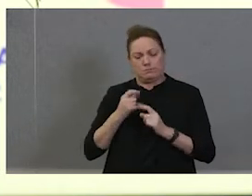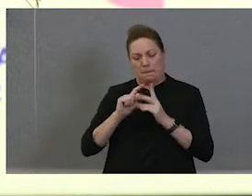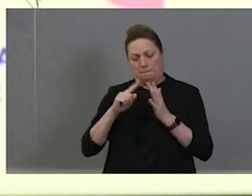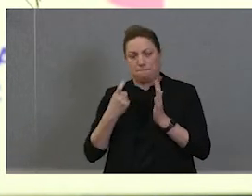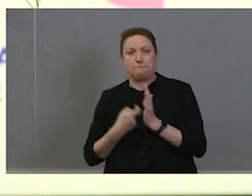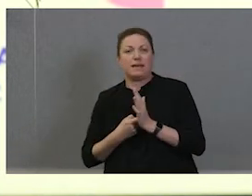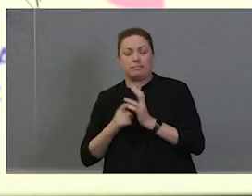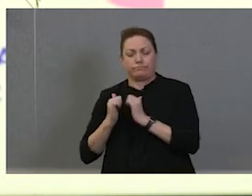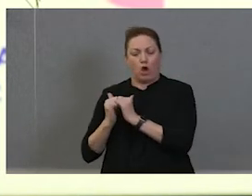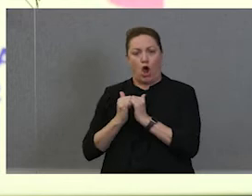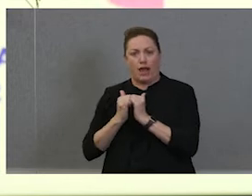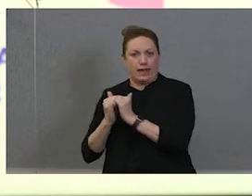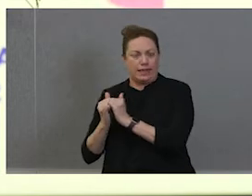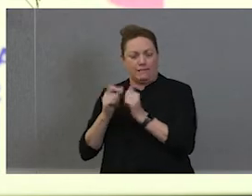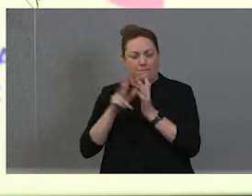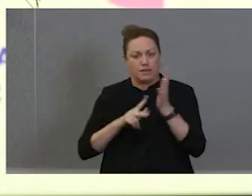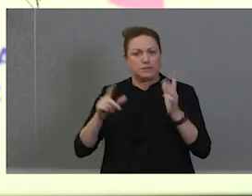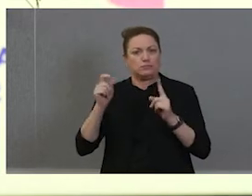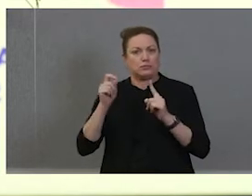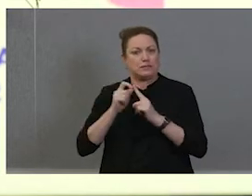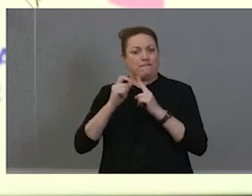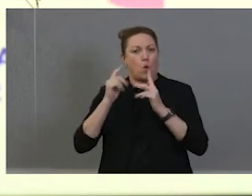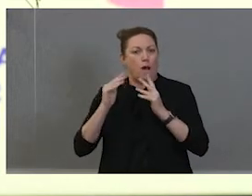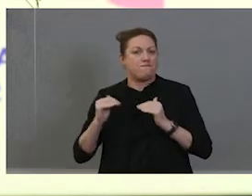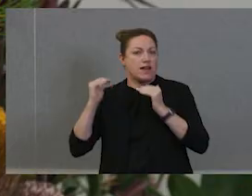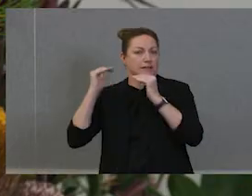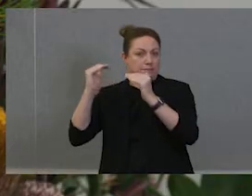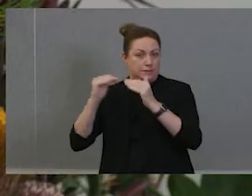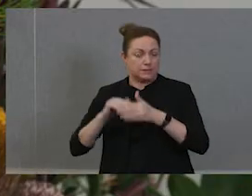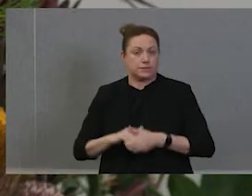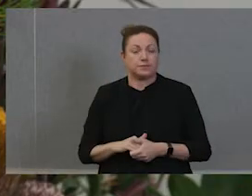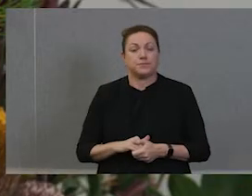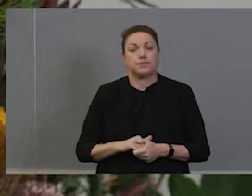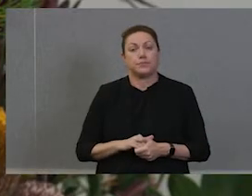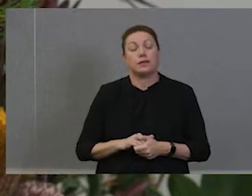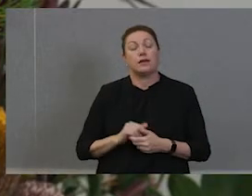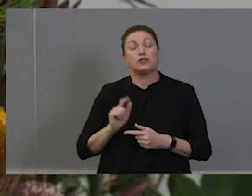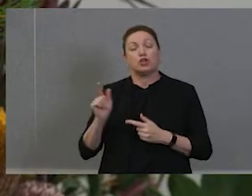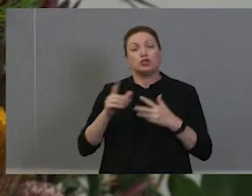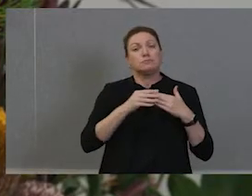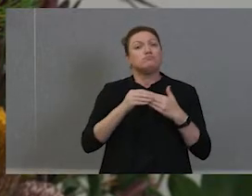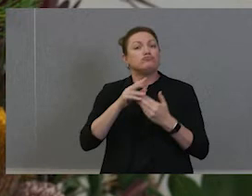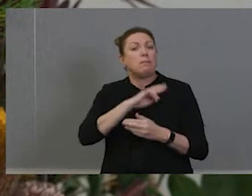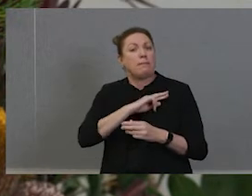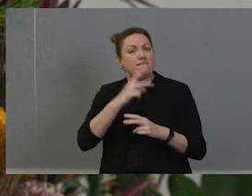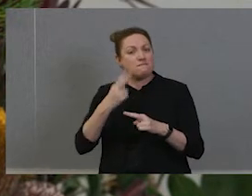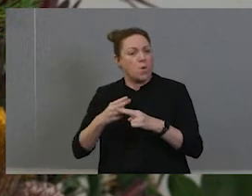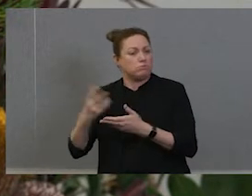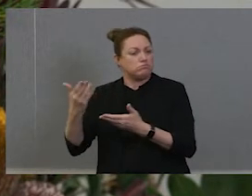leads the team responsible for delivering major gifts to the university and was very much a part of the successful inspired